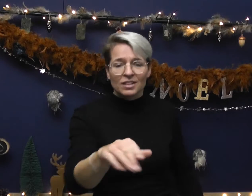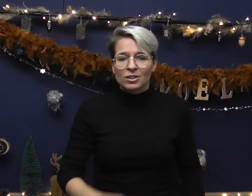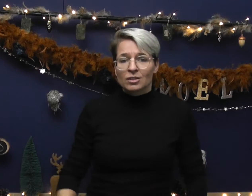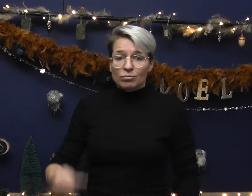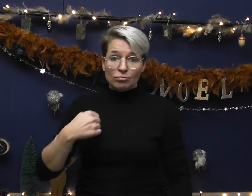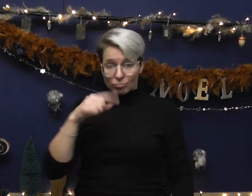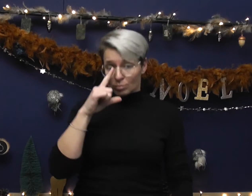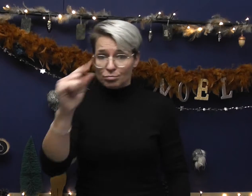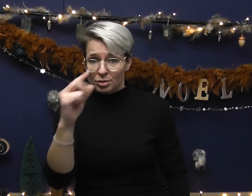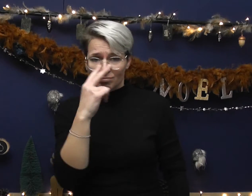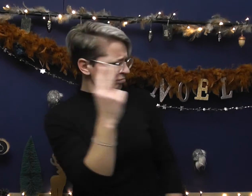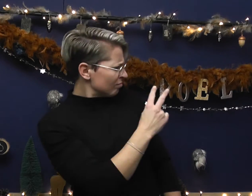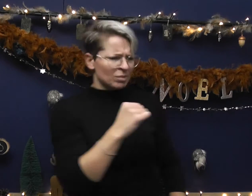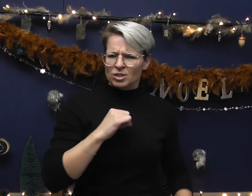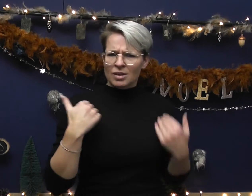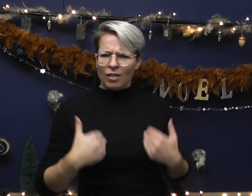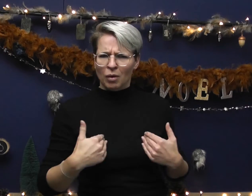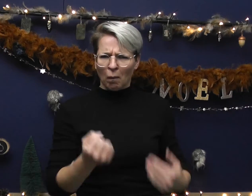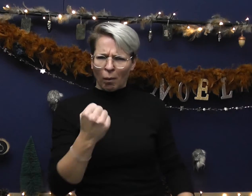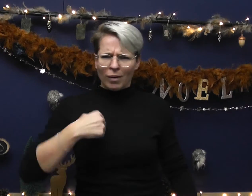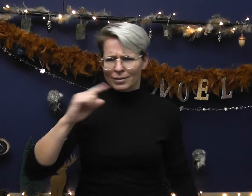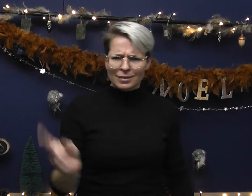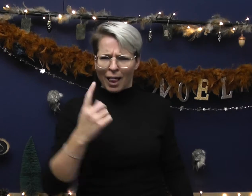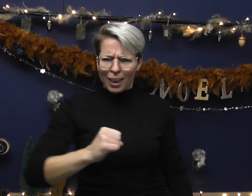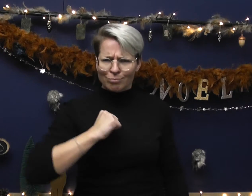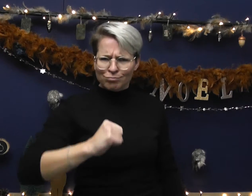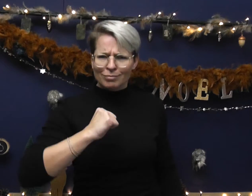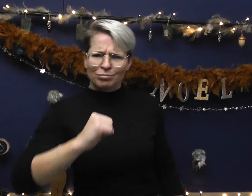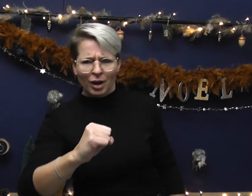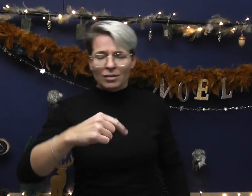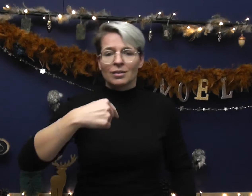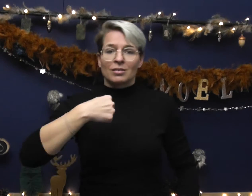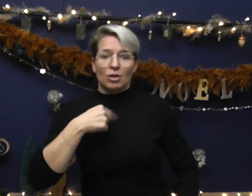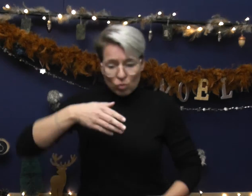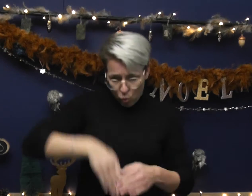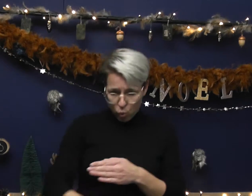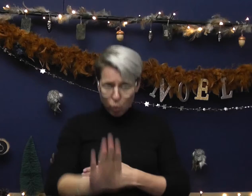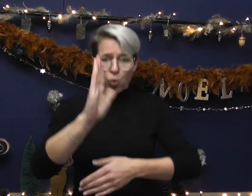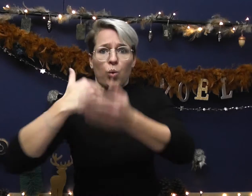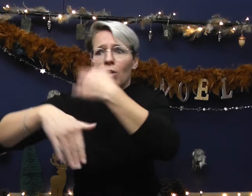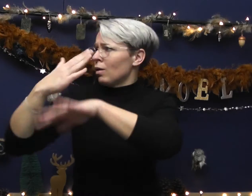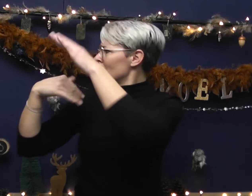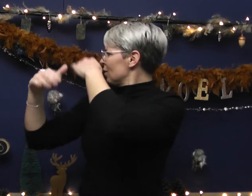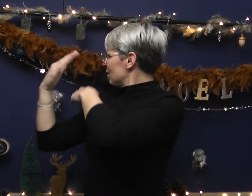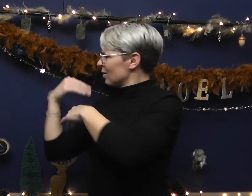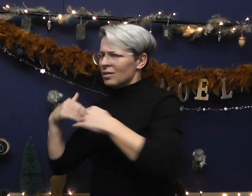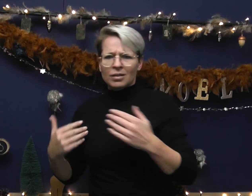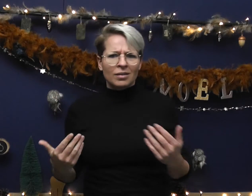I meet myself, coming back Now I'm going faster than fast I go back to the past (I go back to the past)